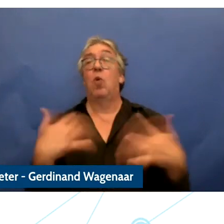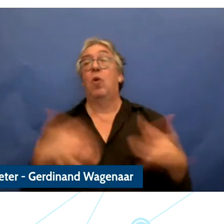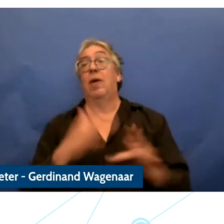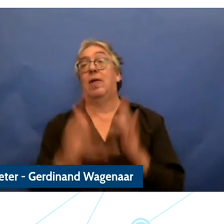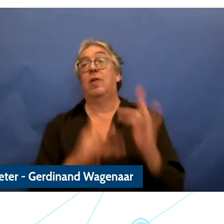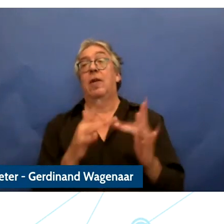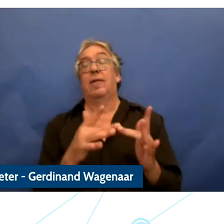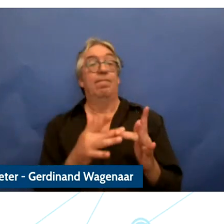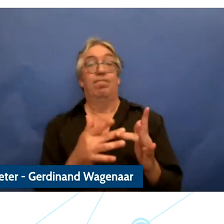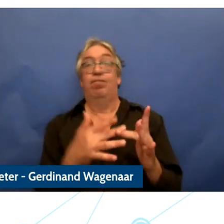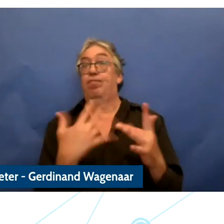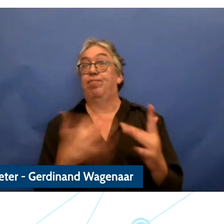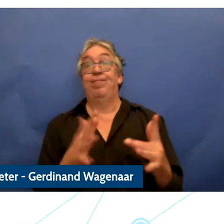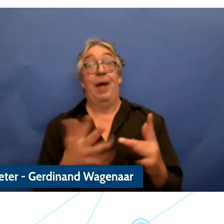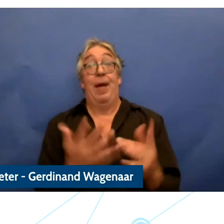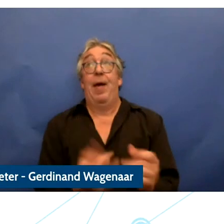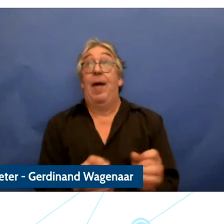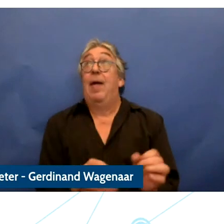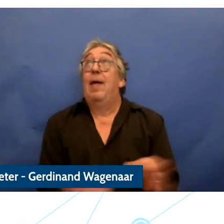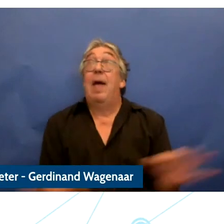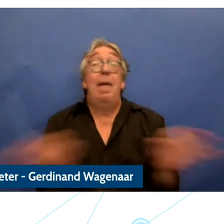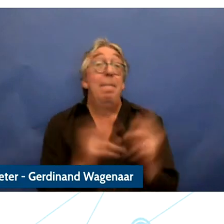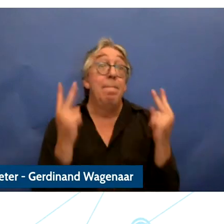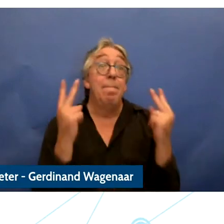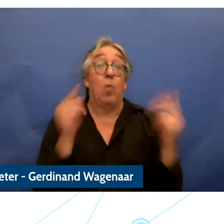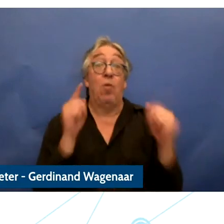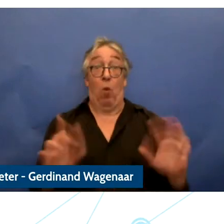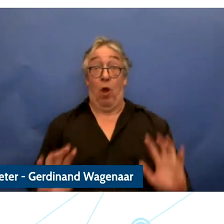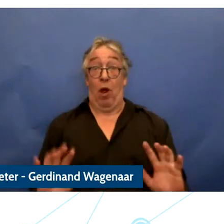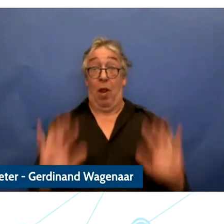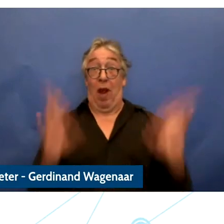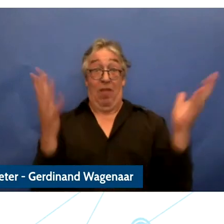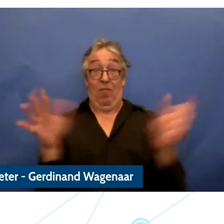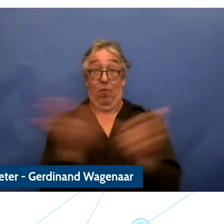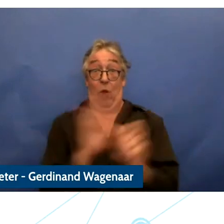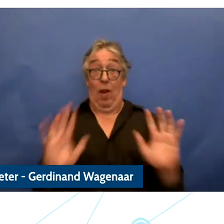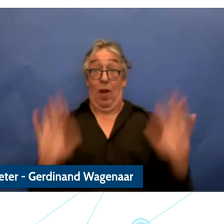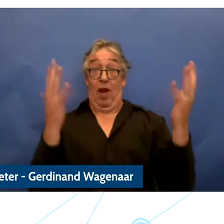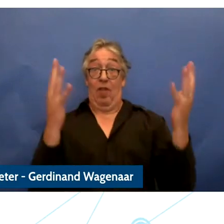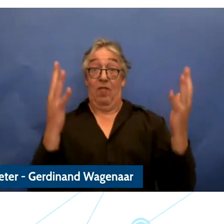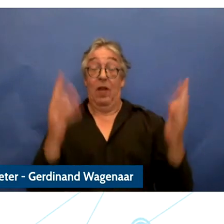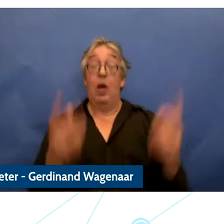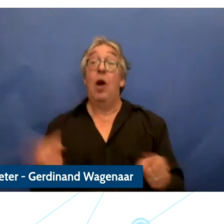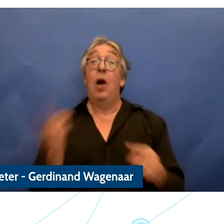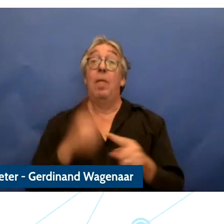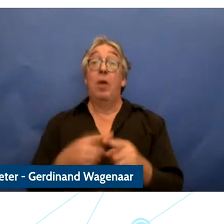children and young people's lives but also the fact that cyberbullying and